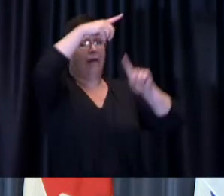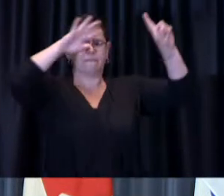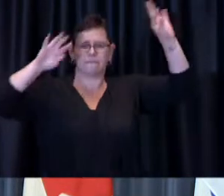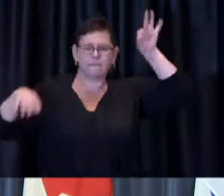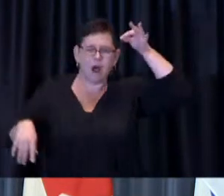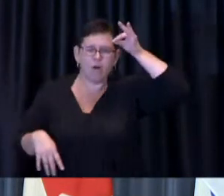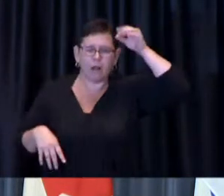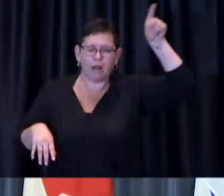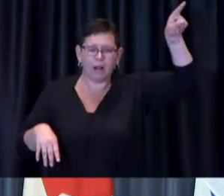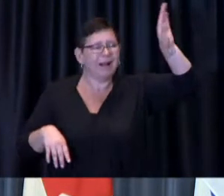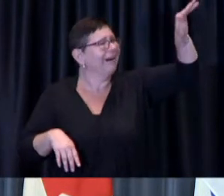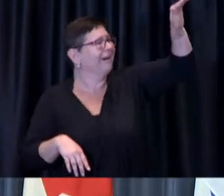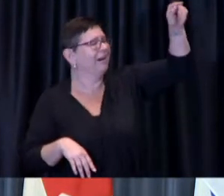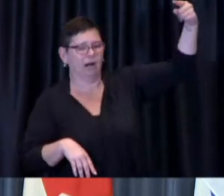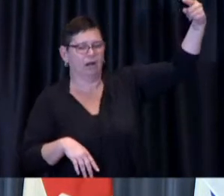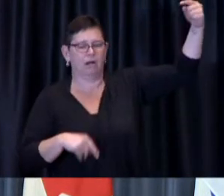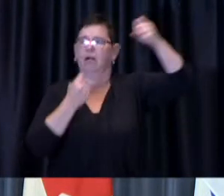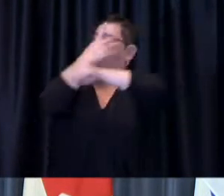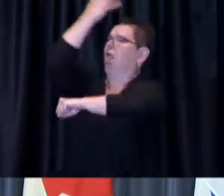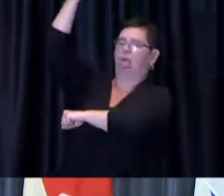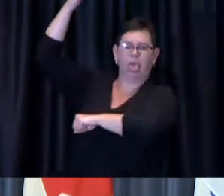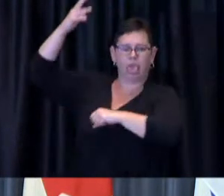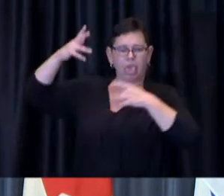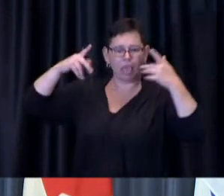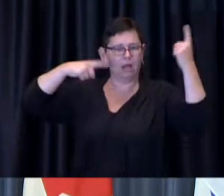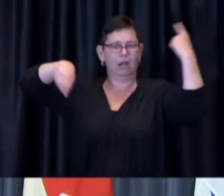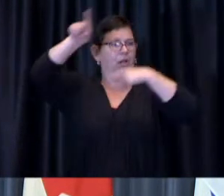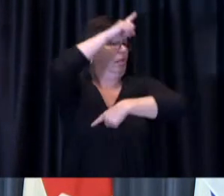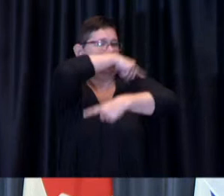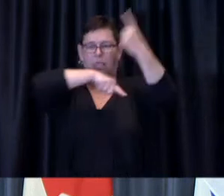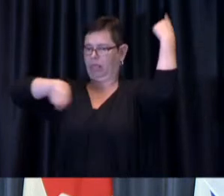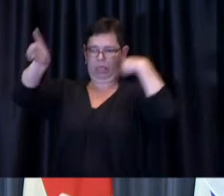my question i guess for meritorious if the province continues to not want to touch this